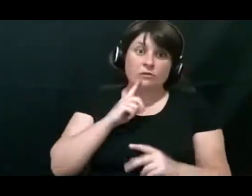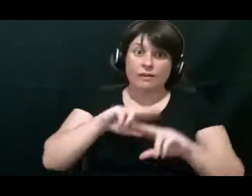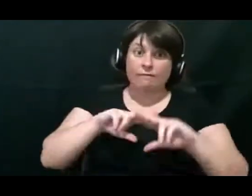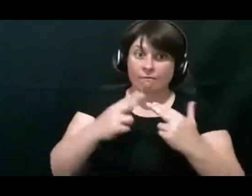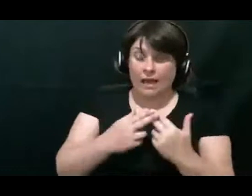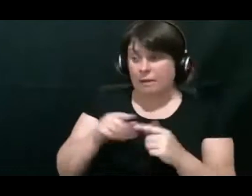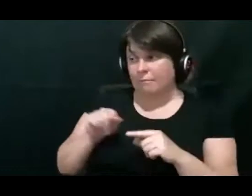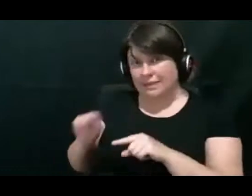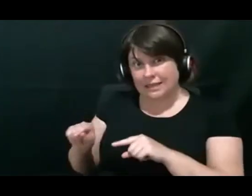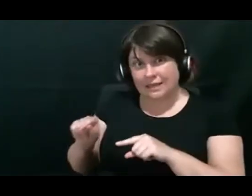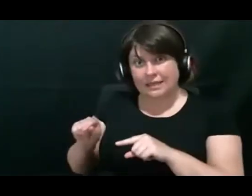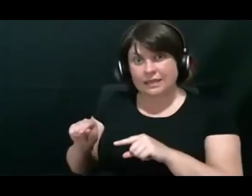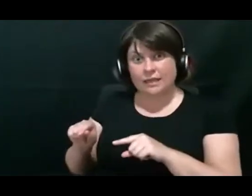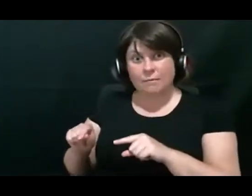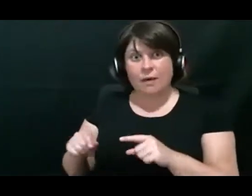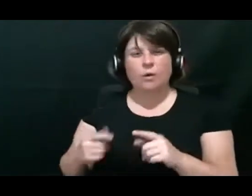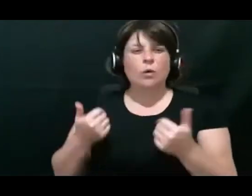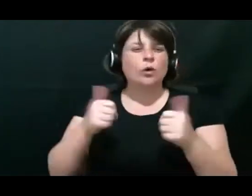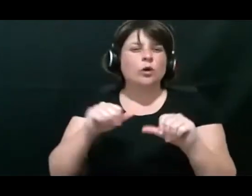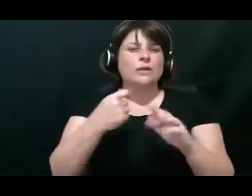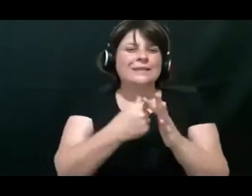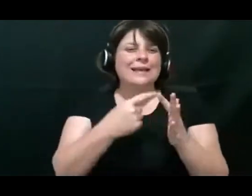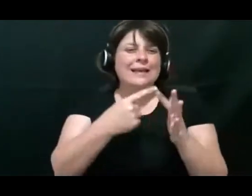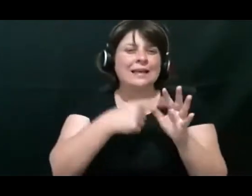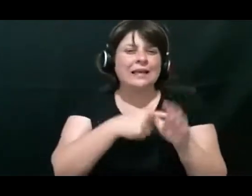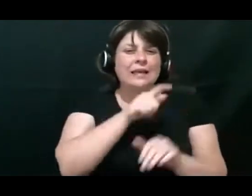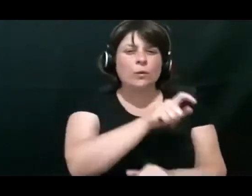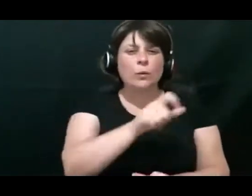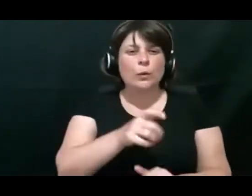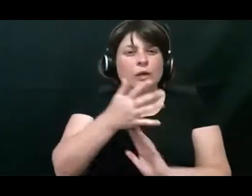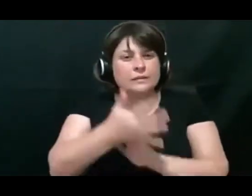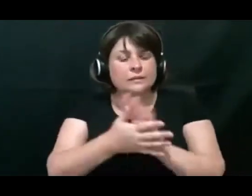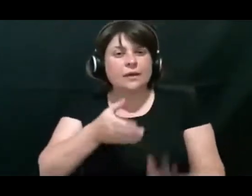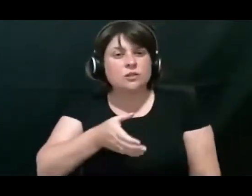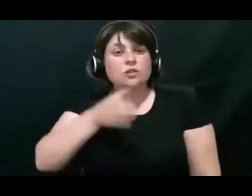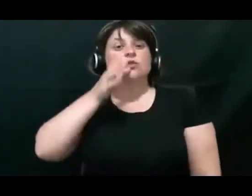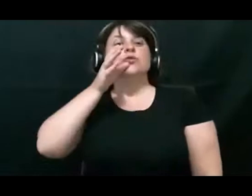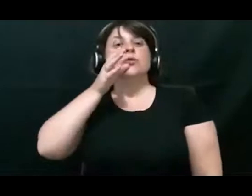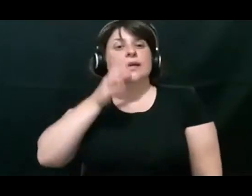called key word signs simplified signing system.